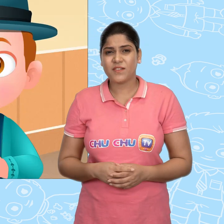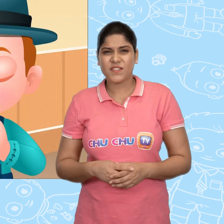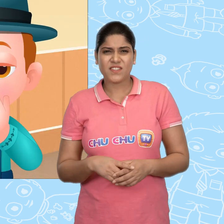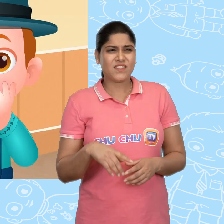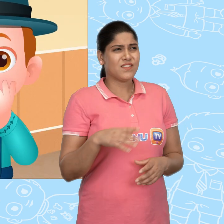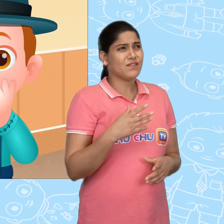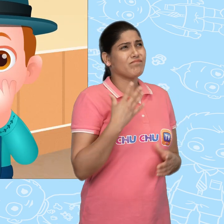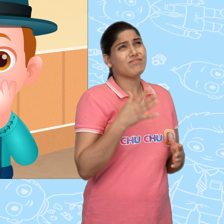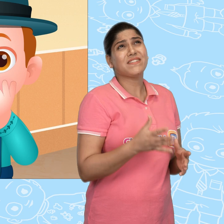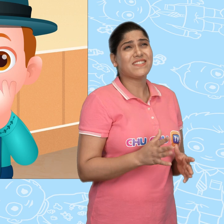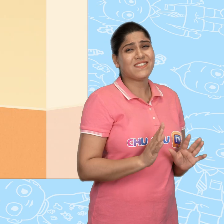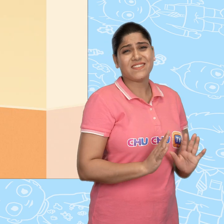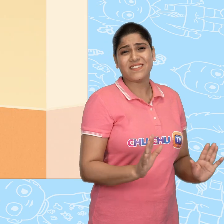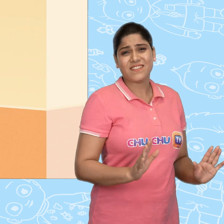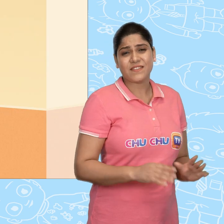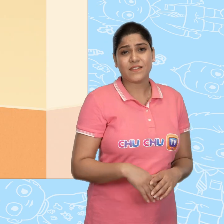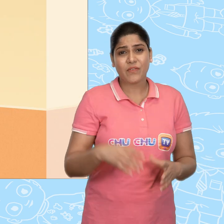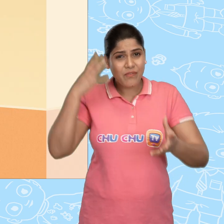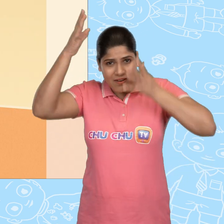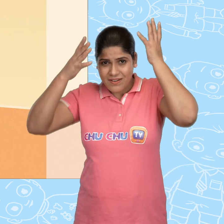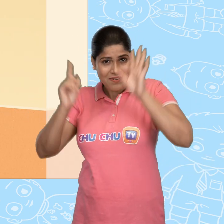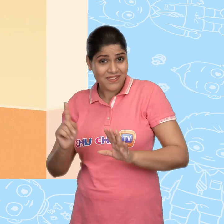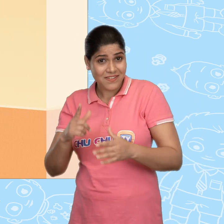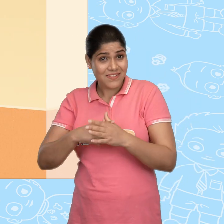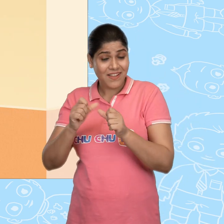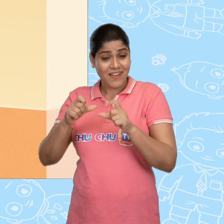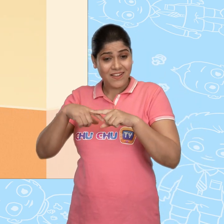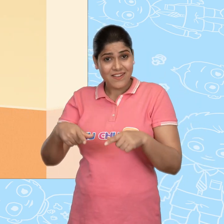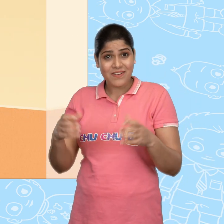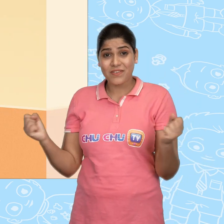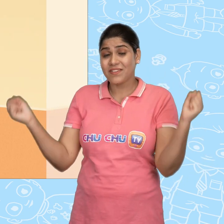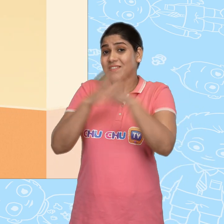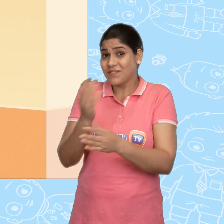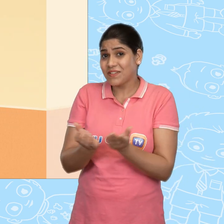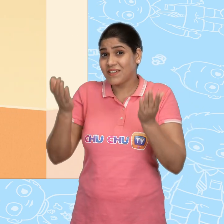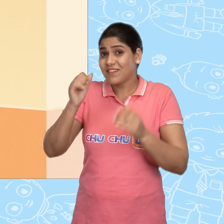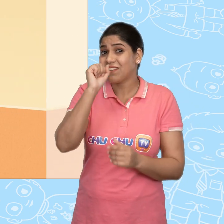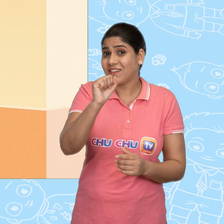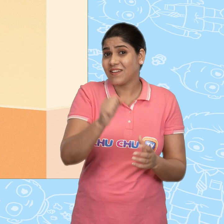Oh no! Don't worry, Jack. The magical bowl is yours.